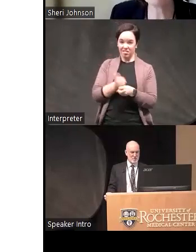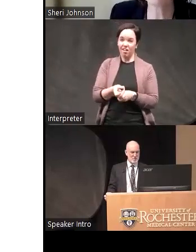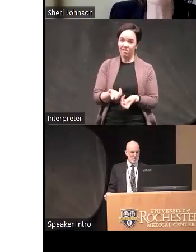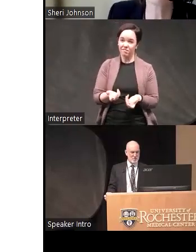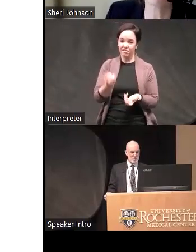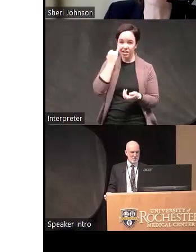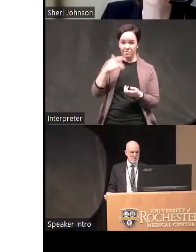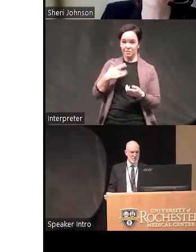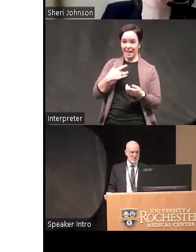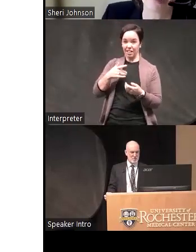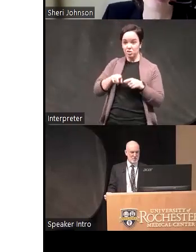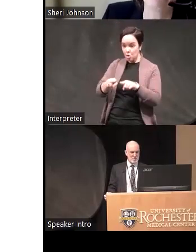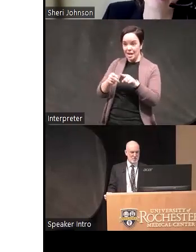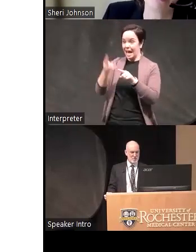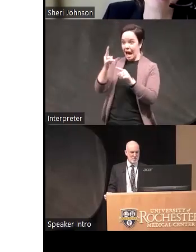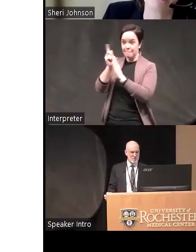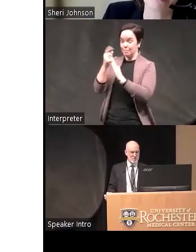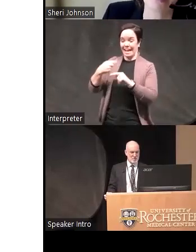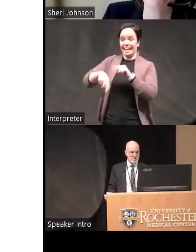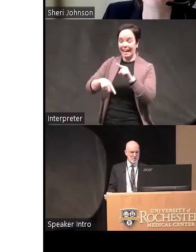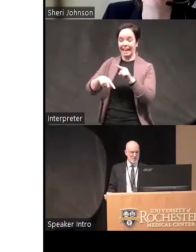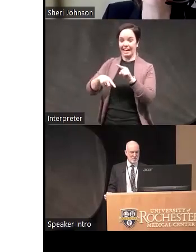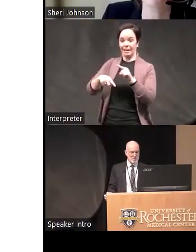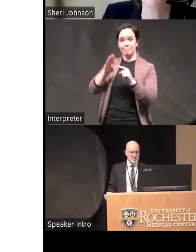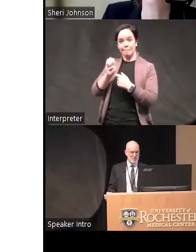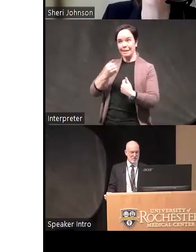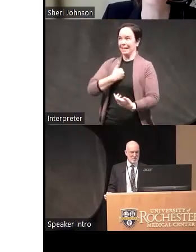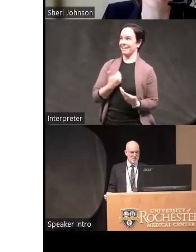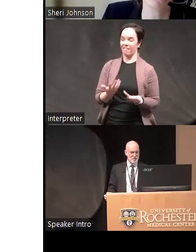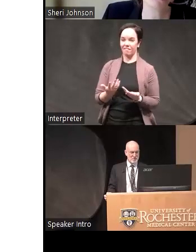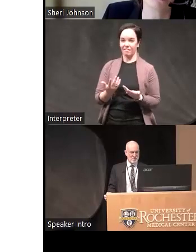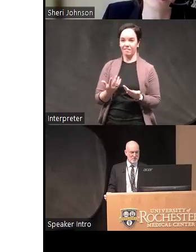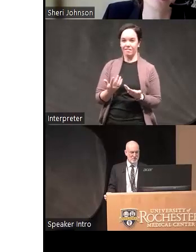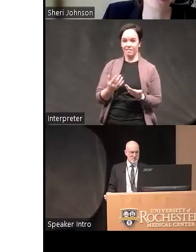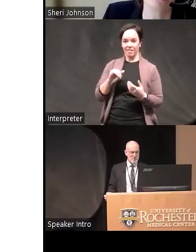that's a critical Gap in kind of your sense of self in your relationships and